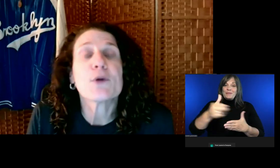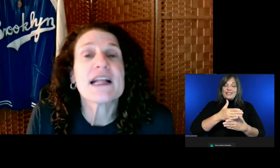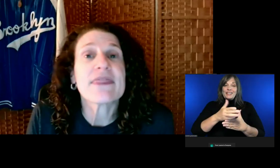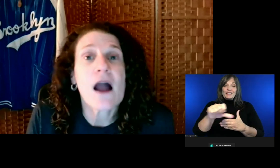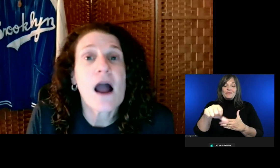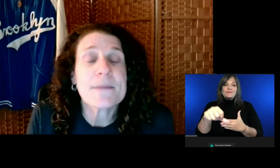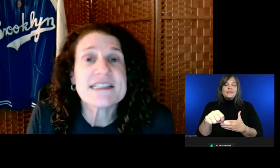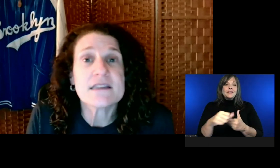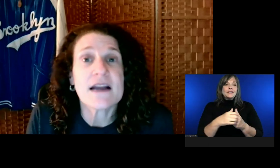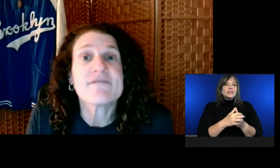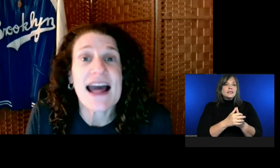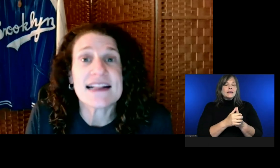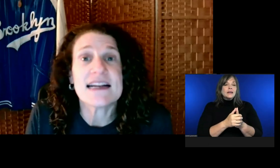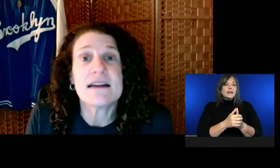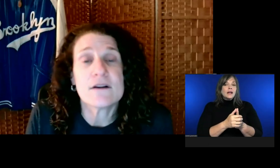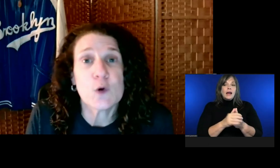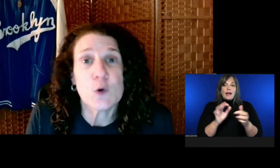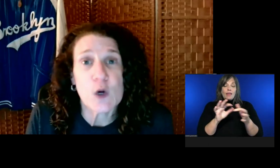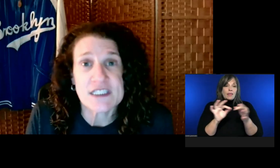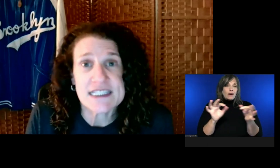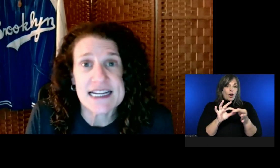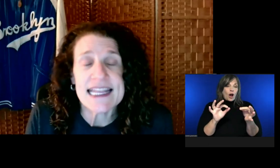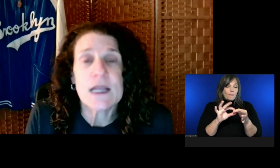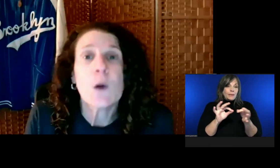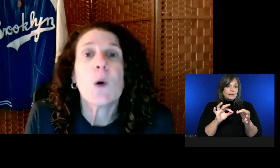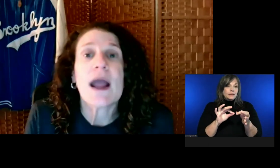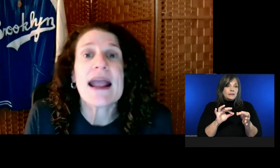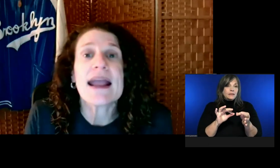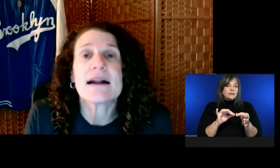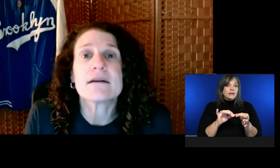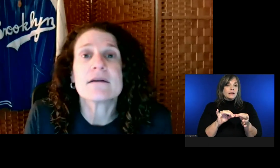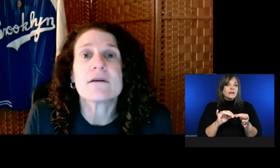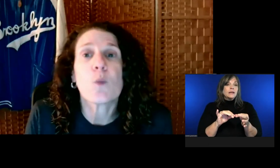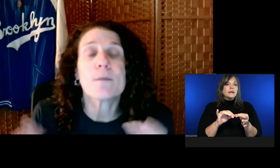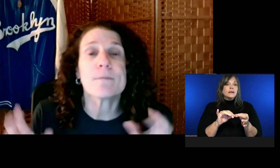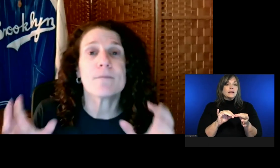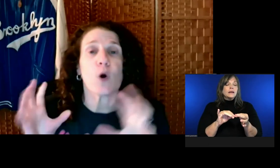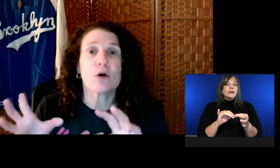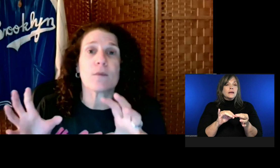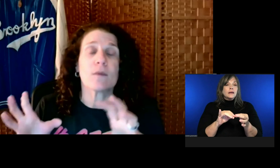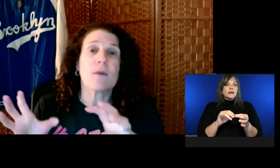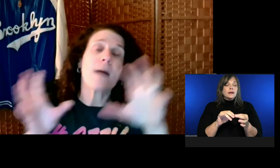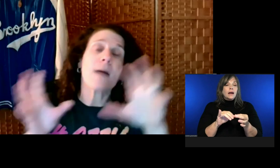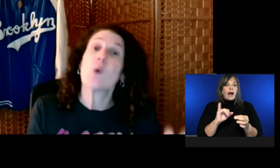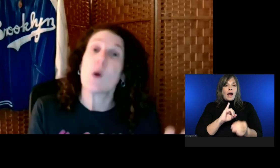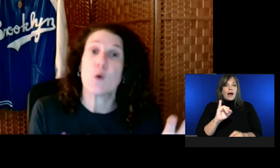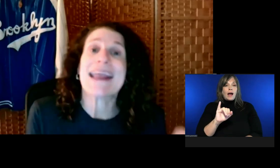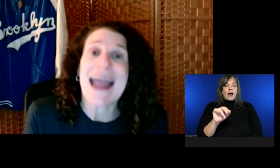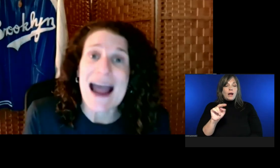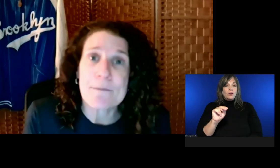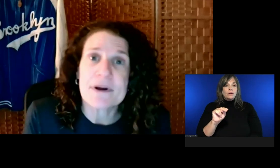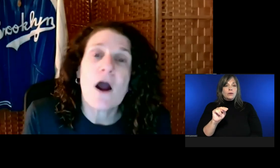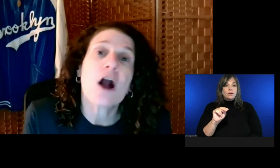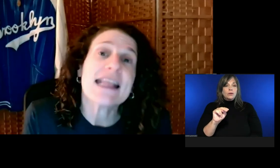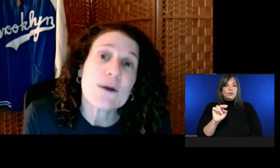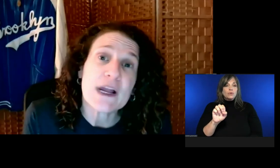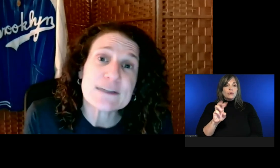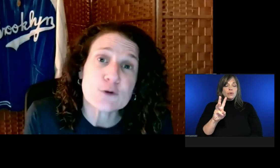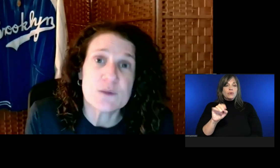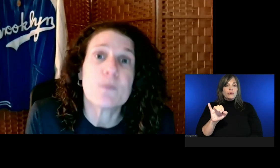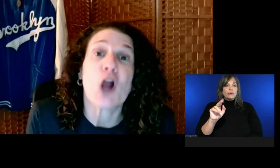We'll either put it in the comments of a11ynyc, or we'll do a recap on Equal Entry's blog.